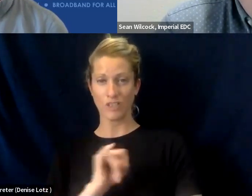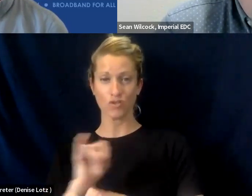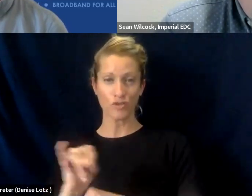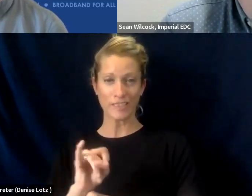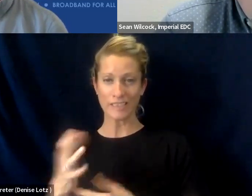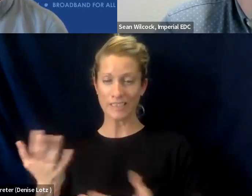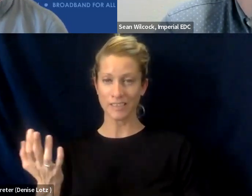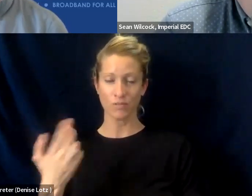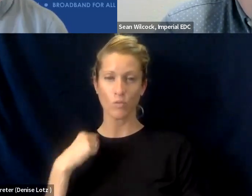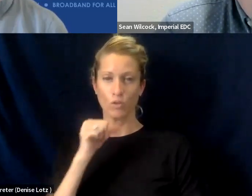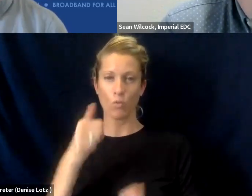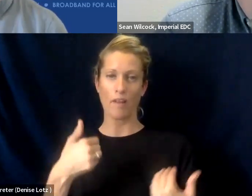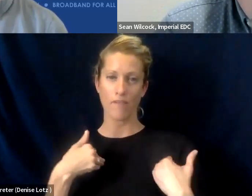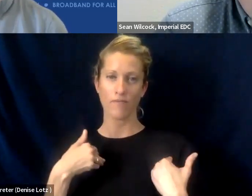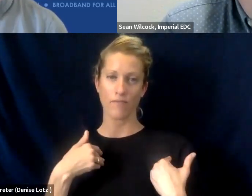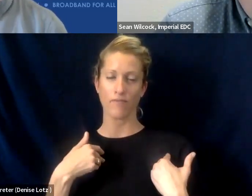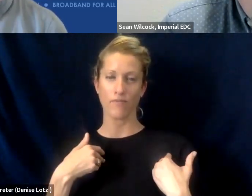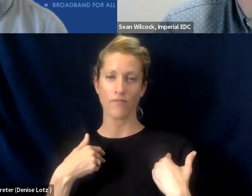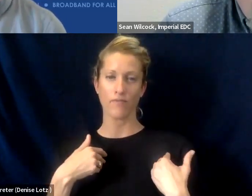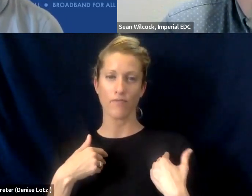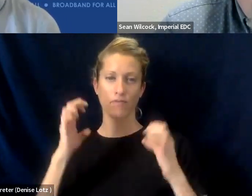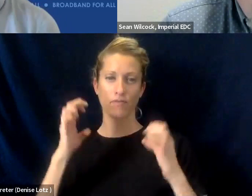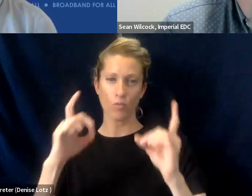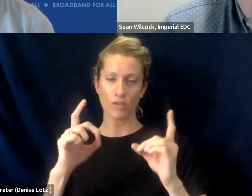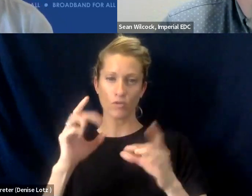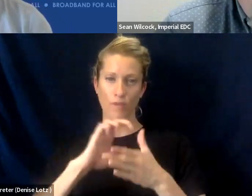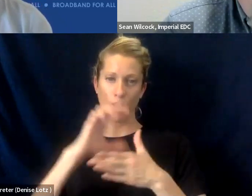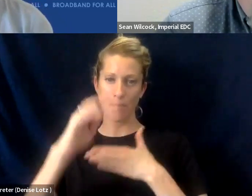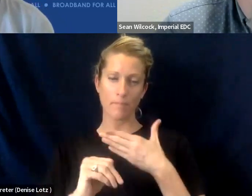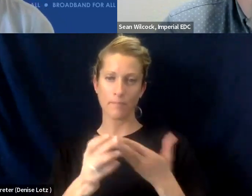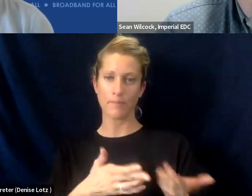the educational curriculum delivery here in a pearl valley.